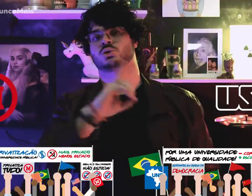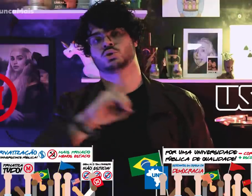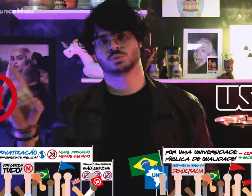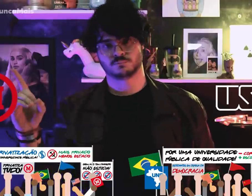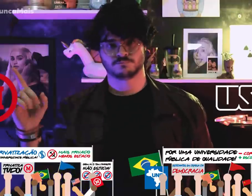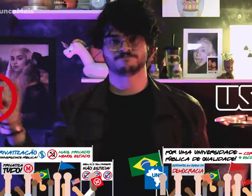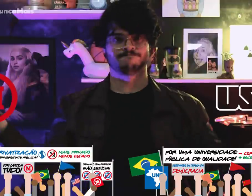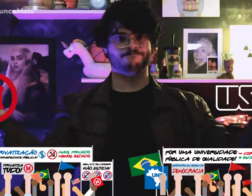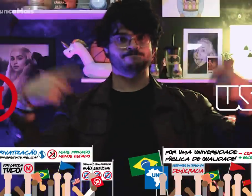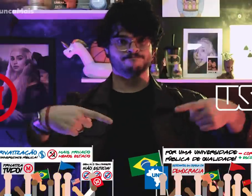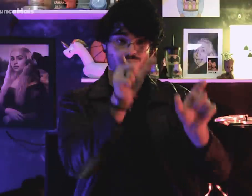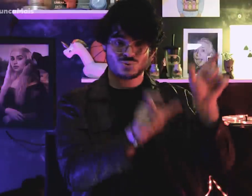had a violent confrontation.